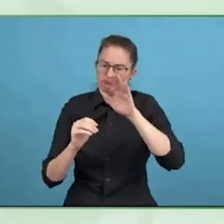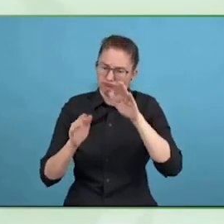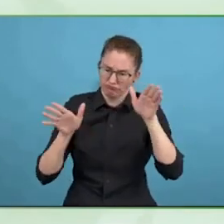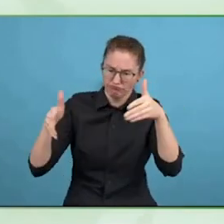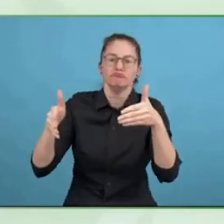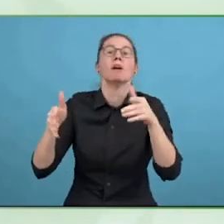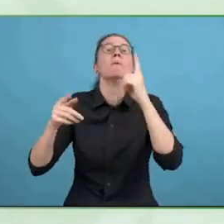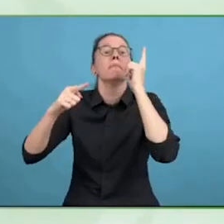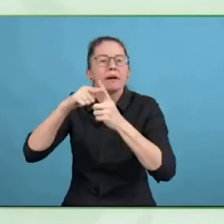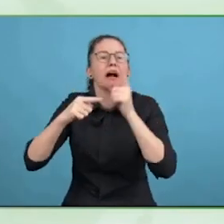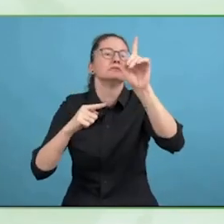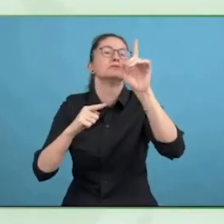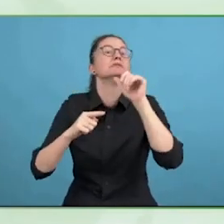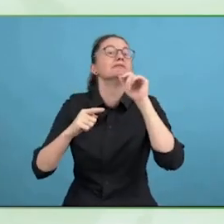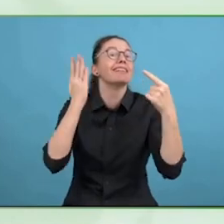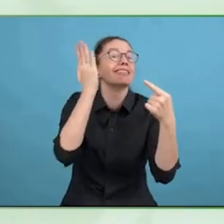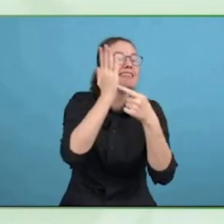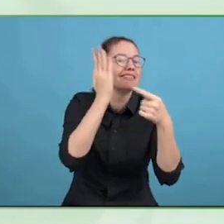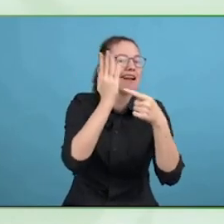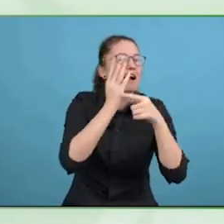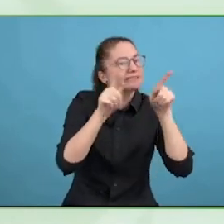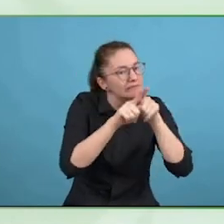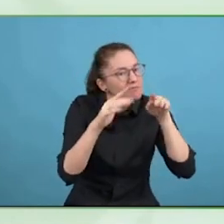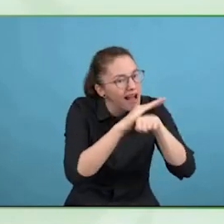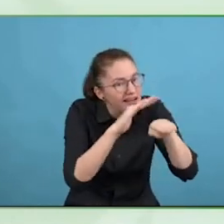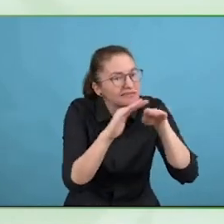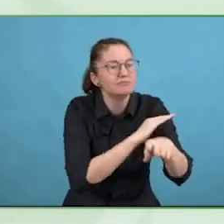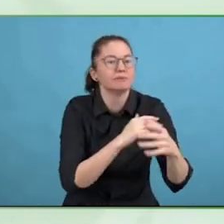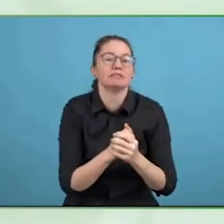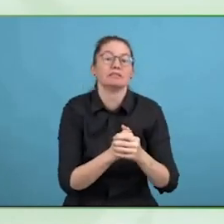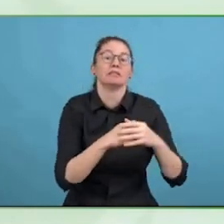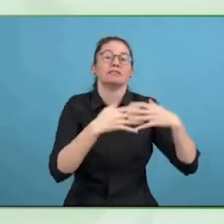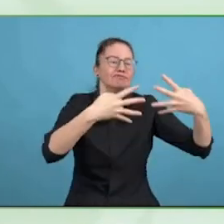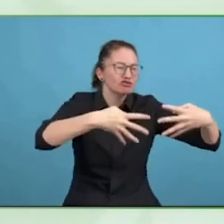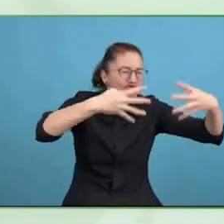companies to see that we have a challenge there, is there any